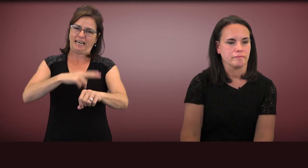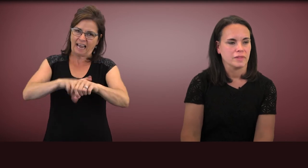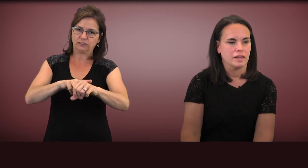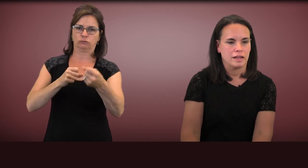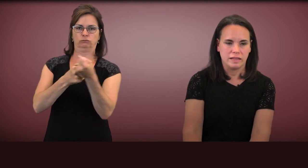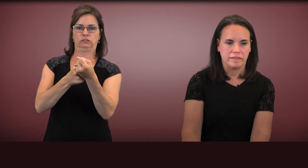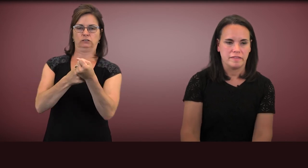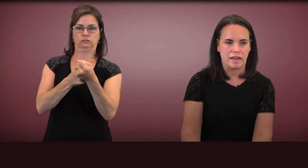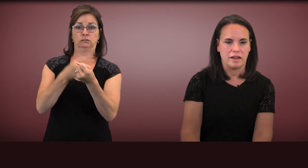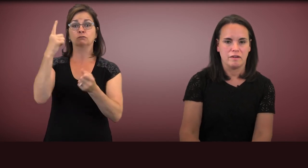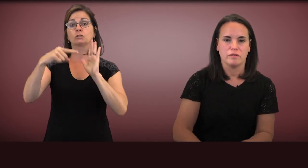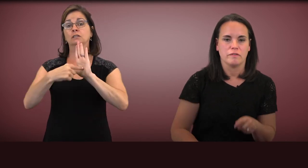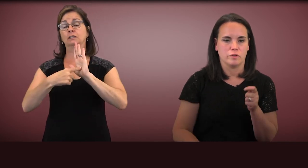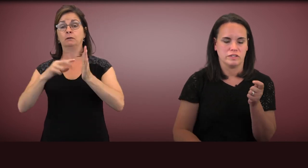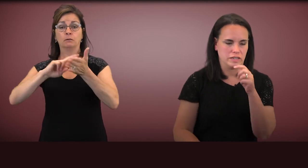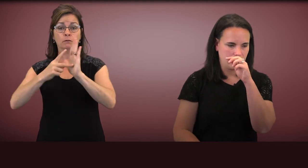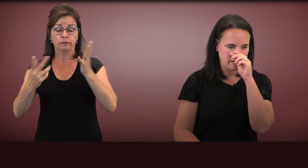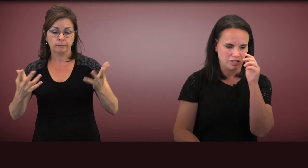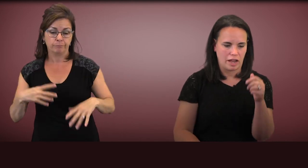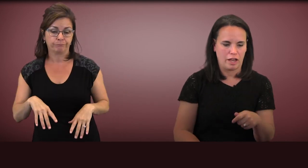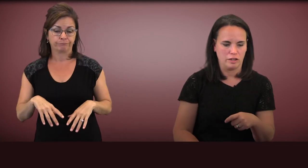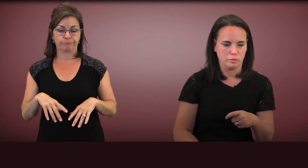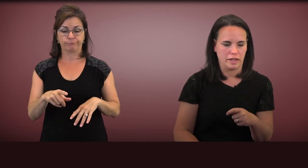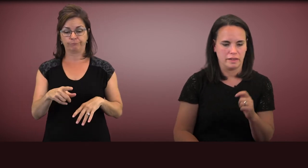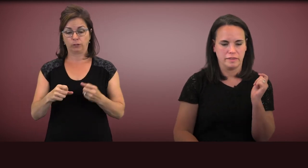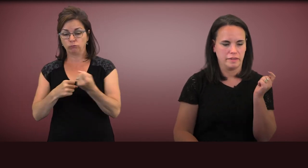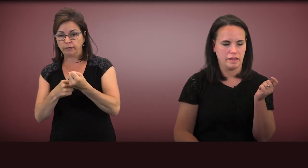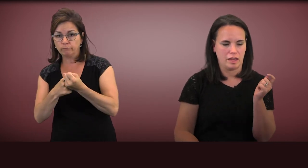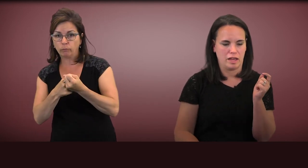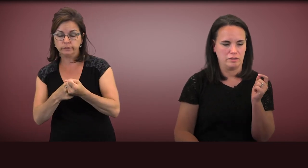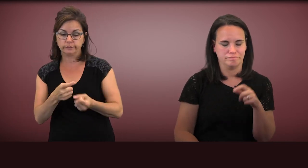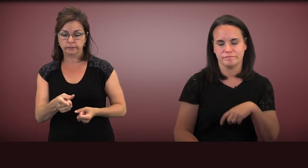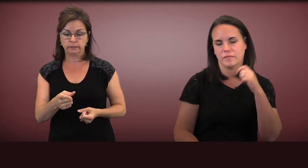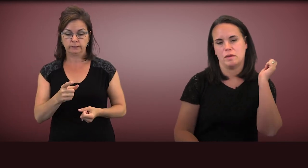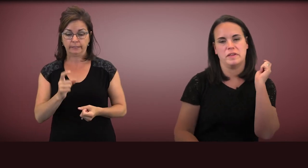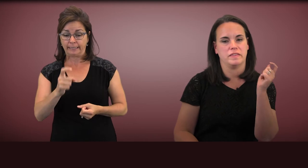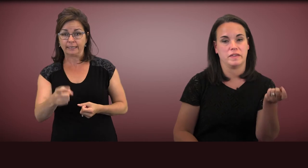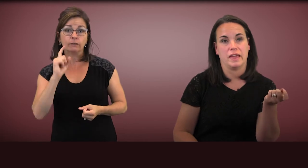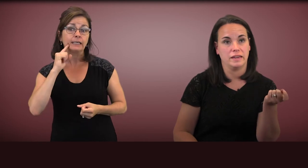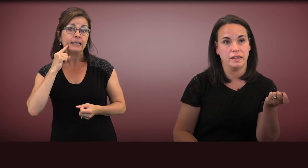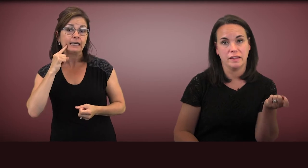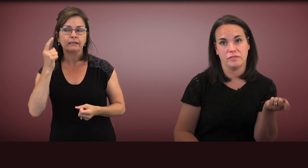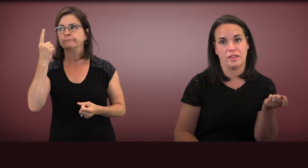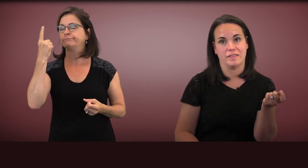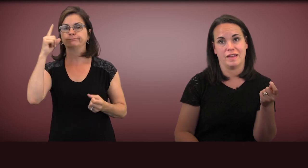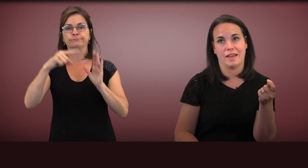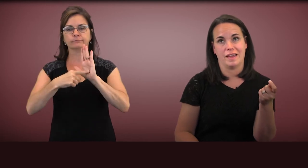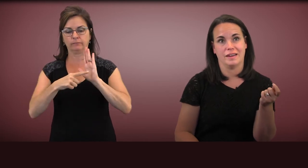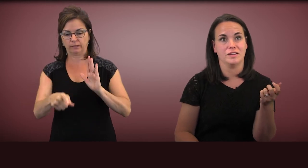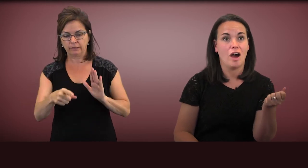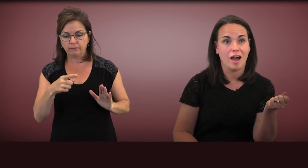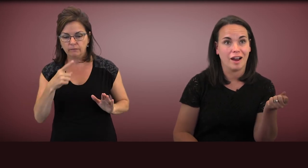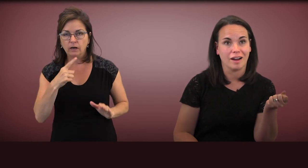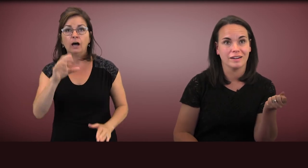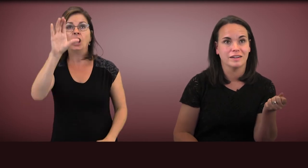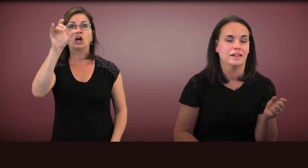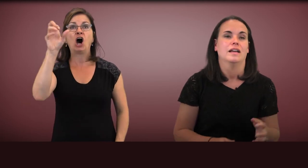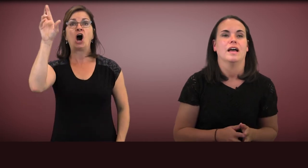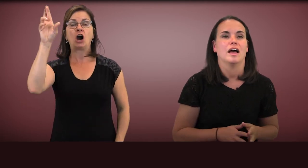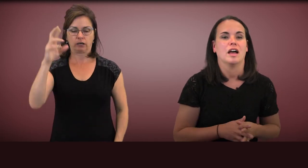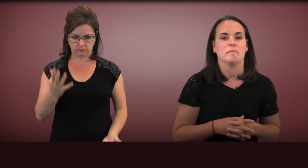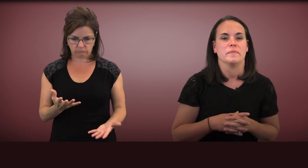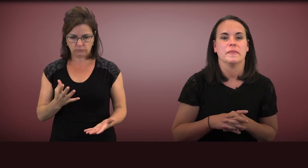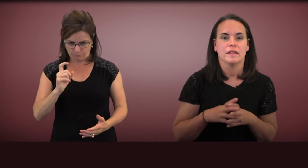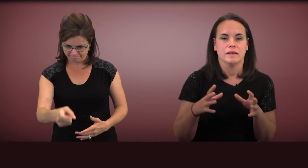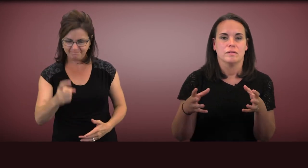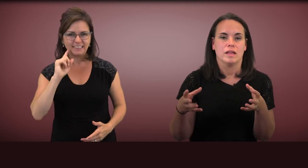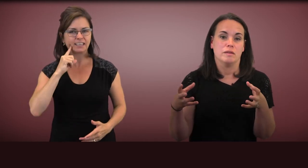instead of reinforcing a child with a piece of candy if they said "Car",